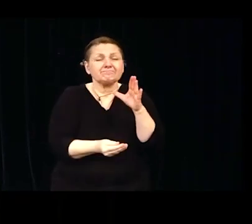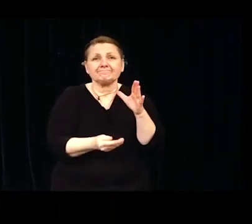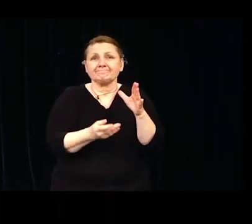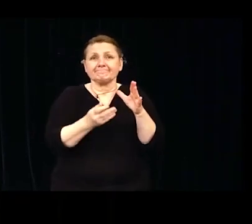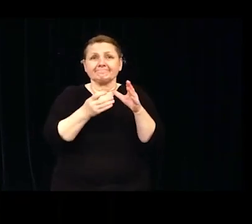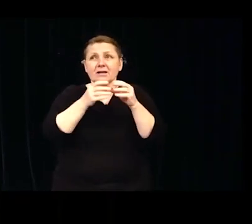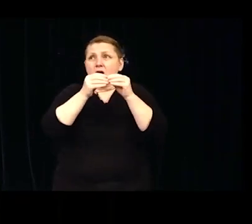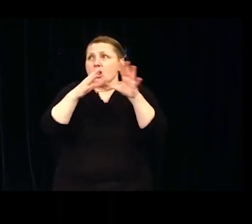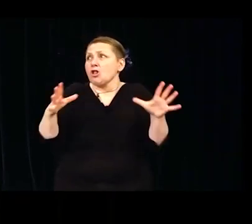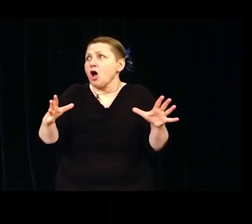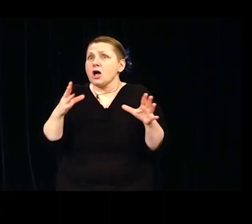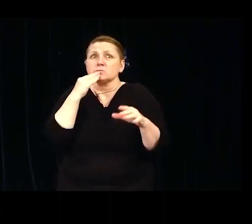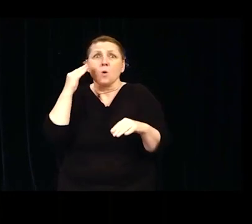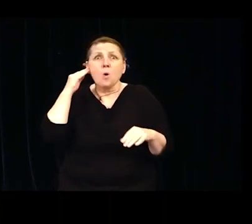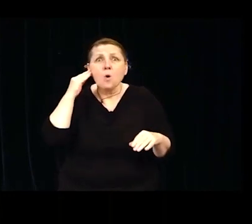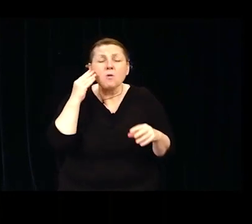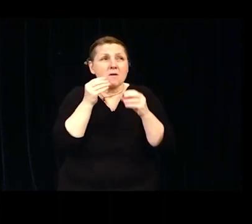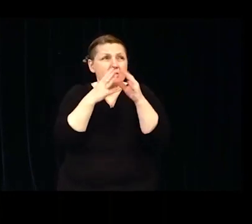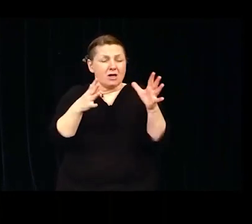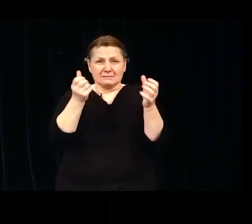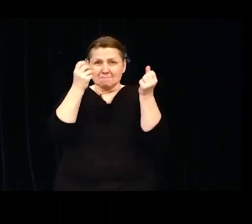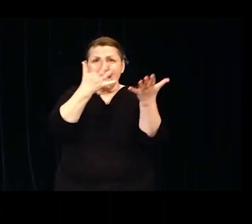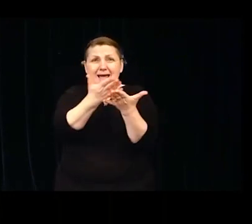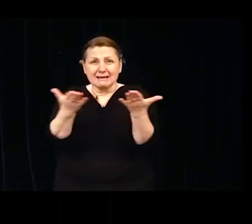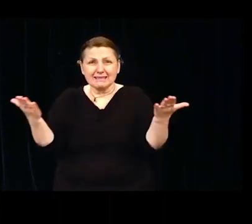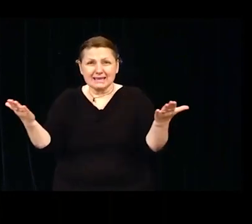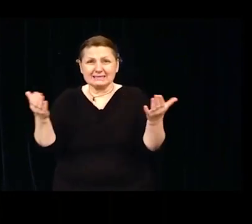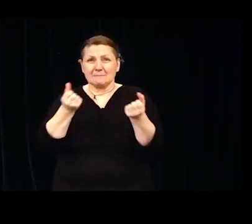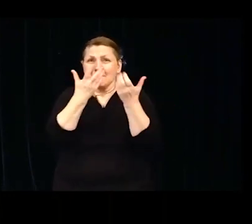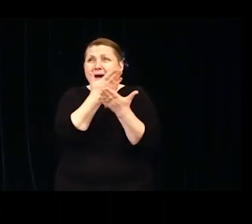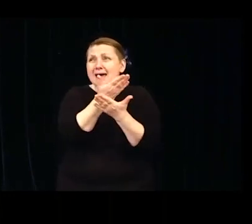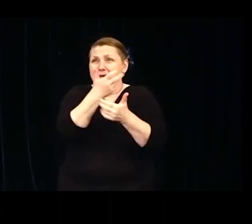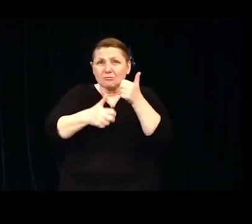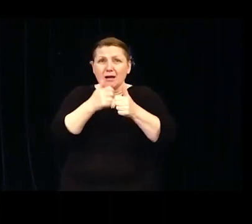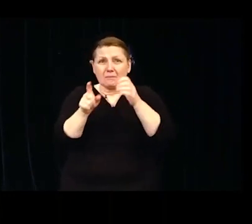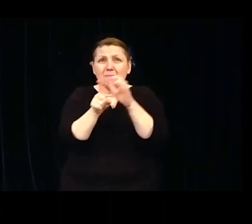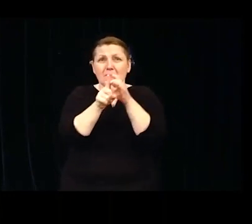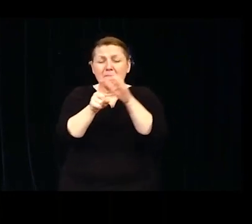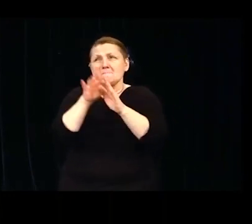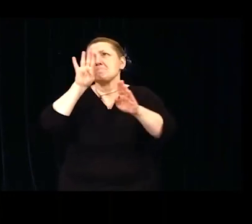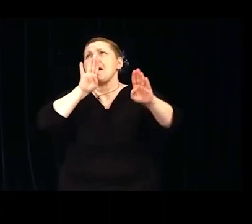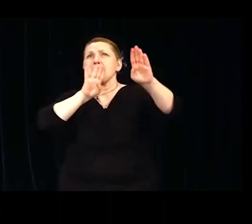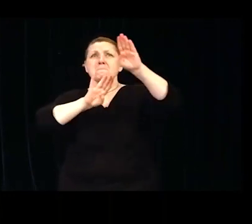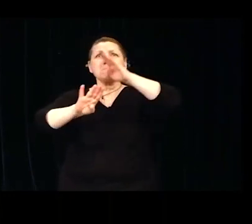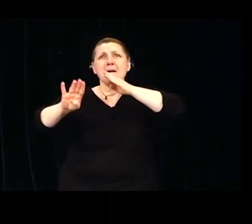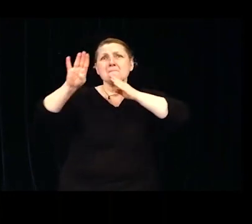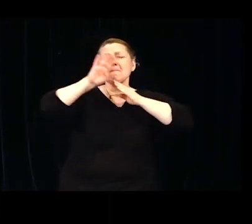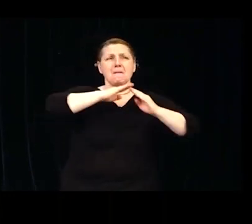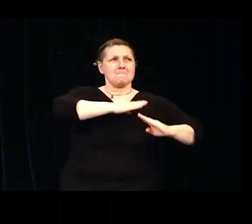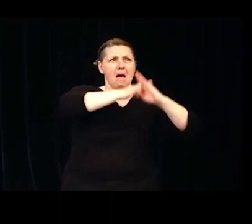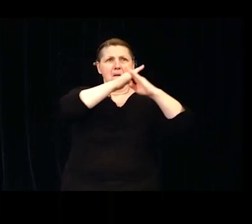Everything they had to this evil illness. However, we pulled through and show the world